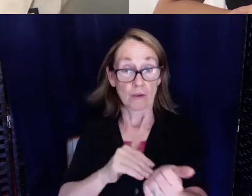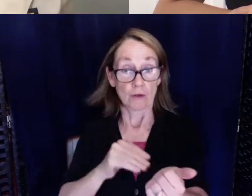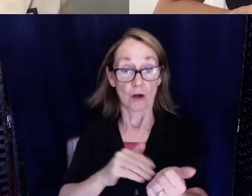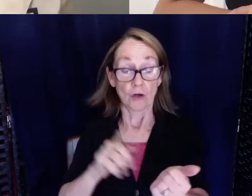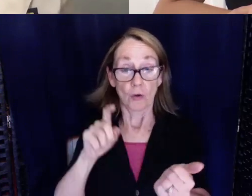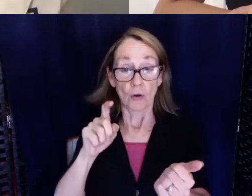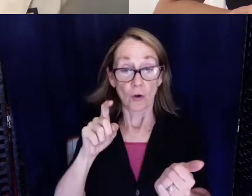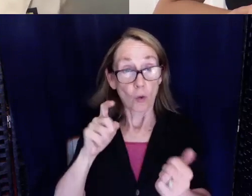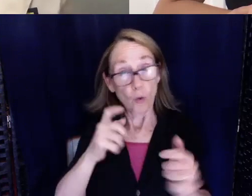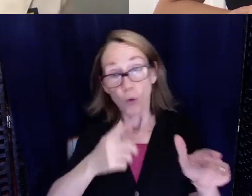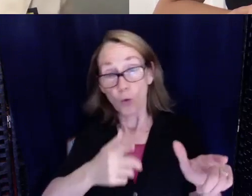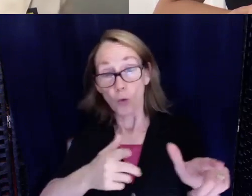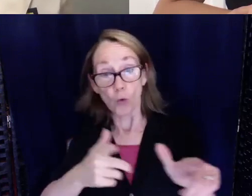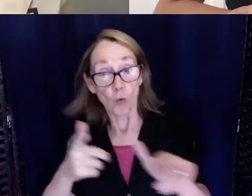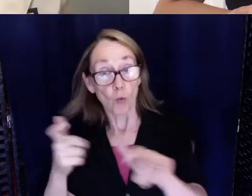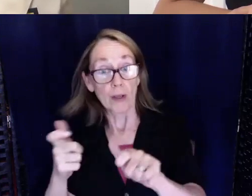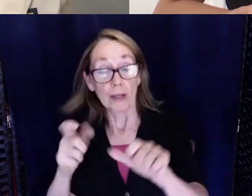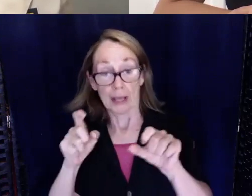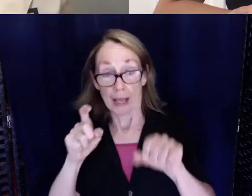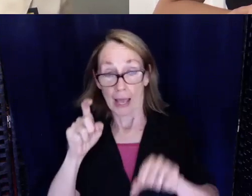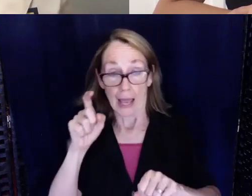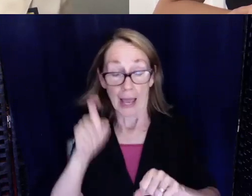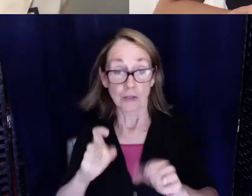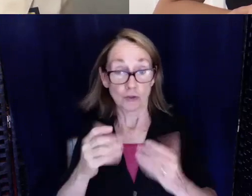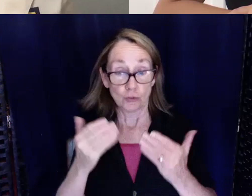they had to decide like who's going to be a scribe, who's going to be doing